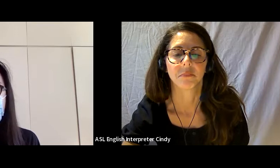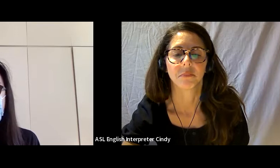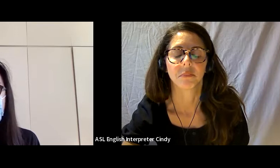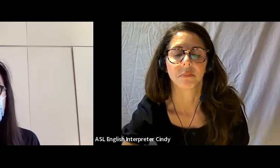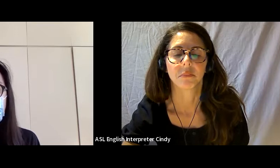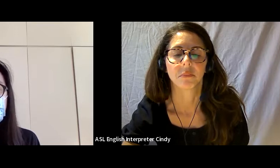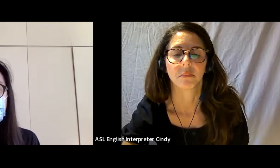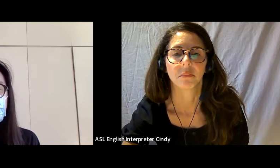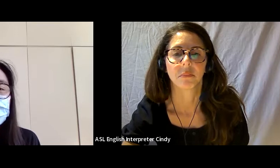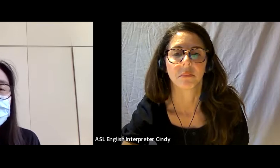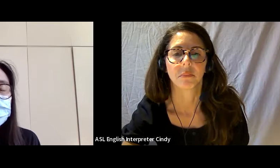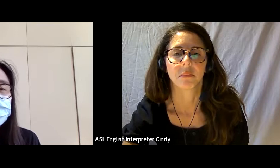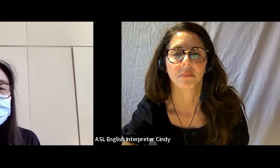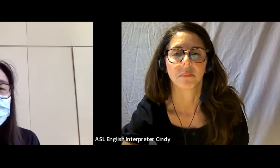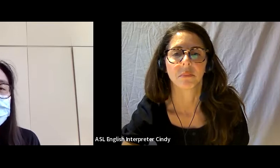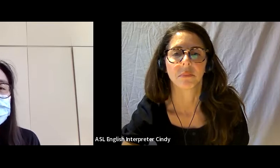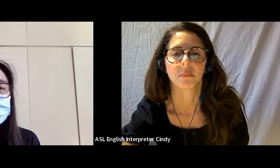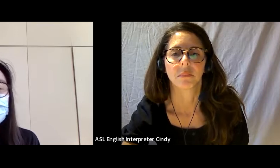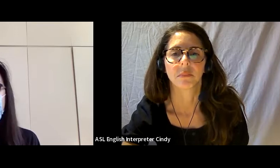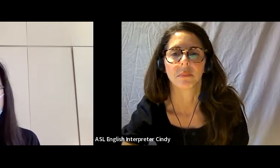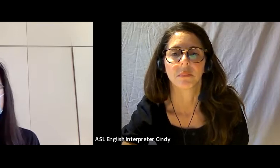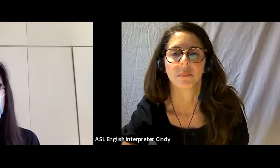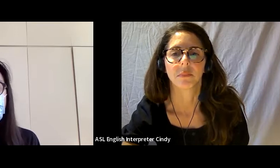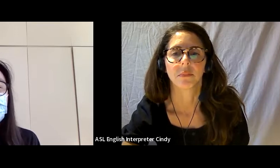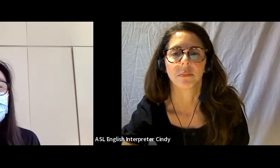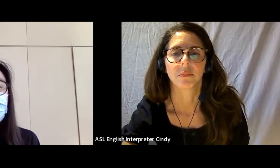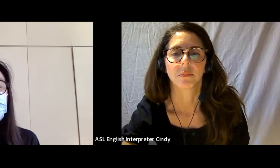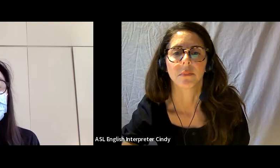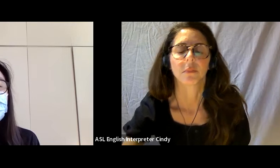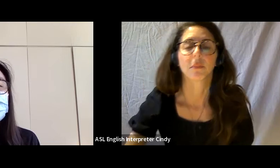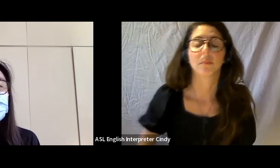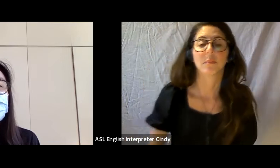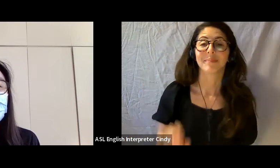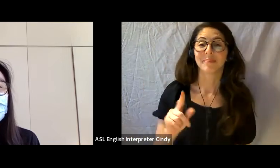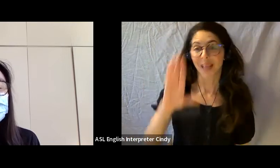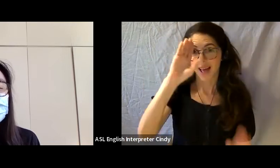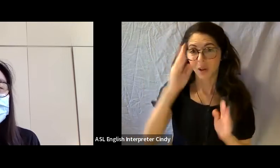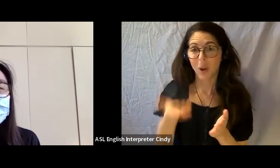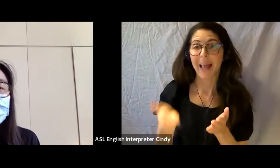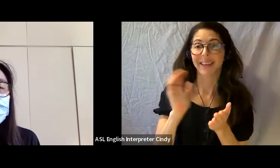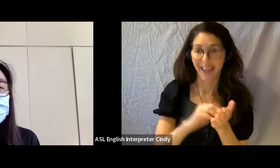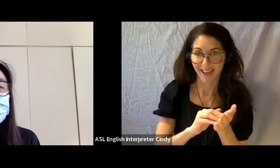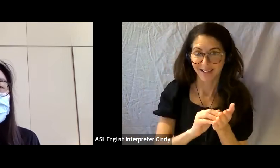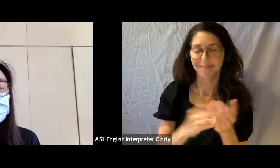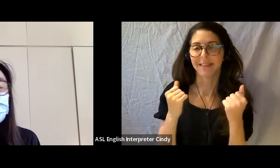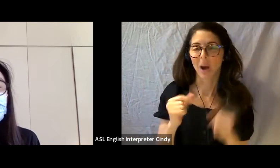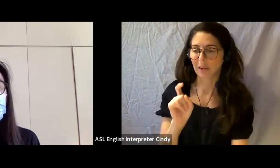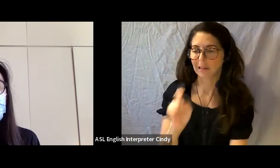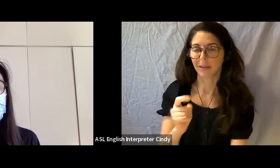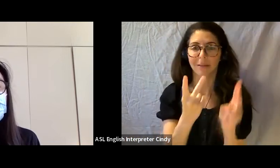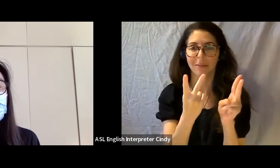So hello again, for those joining through the recording the Agenda for today: